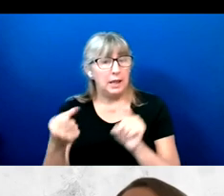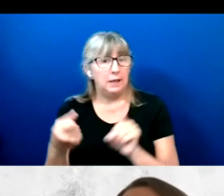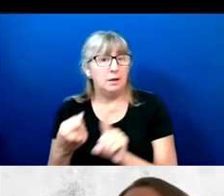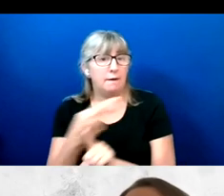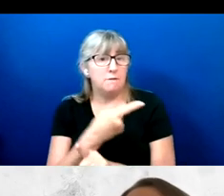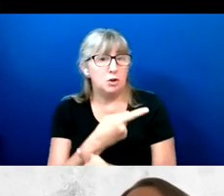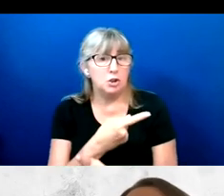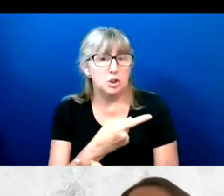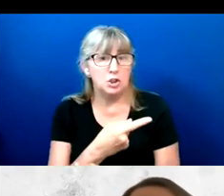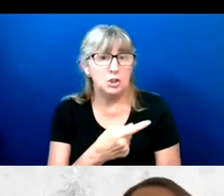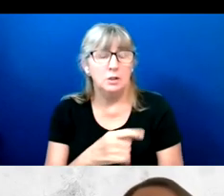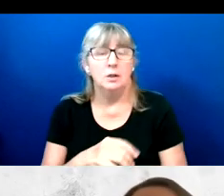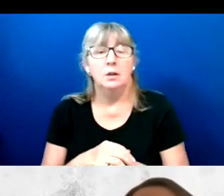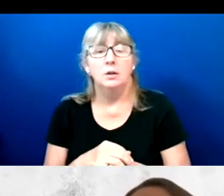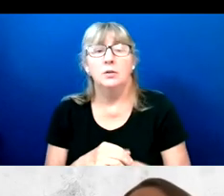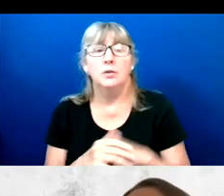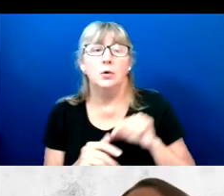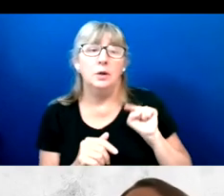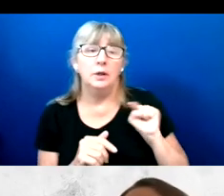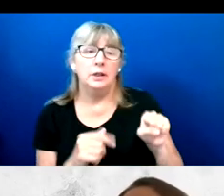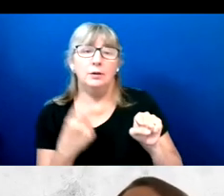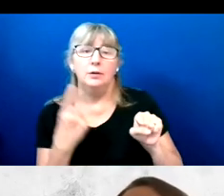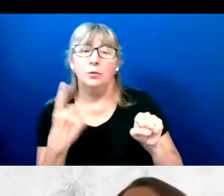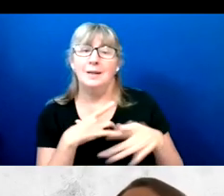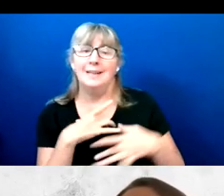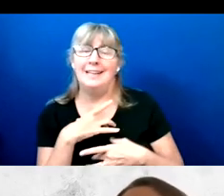And here we have one interesting example.